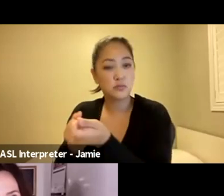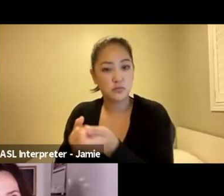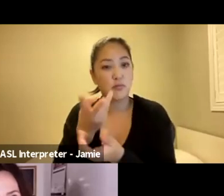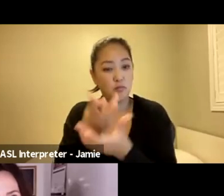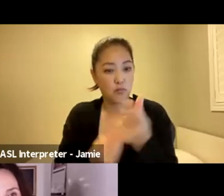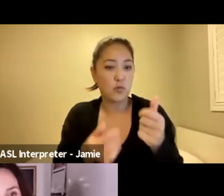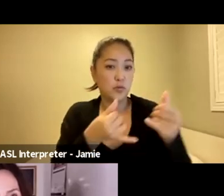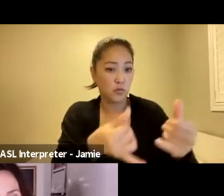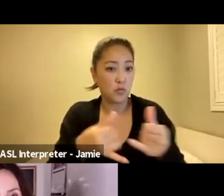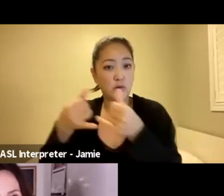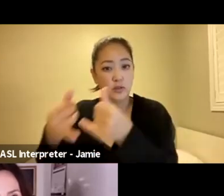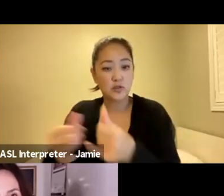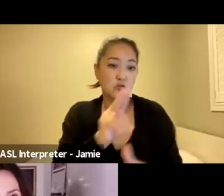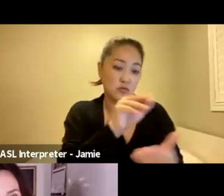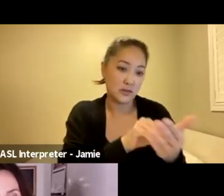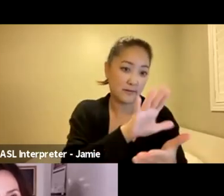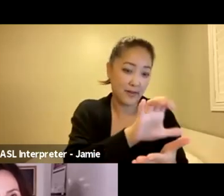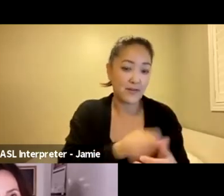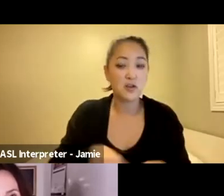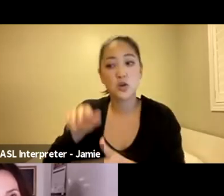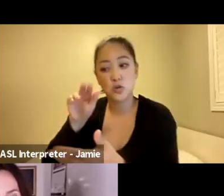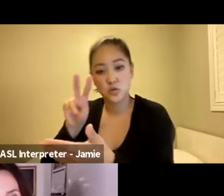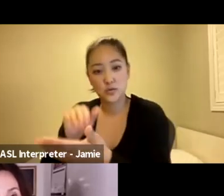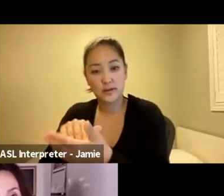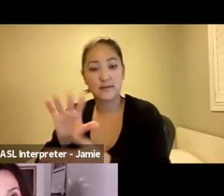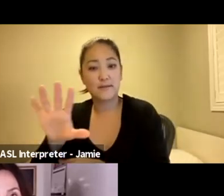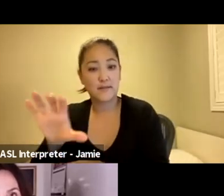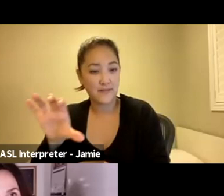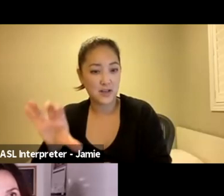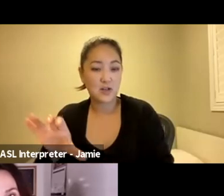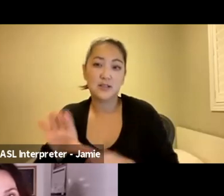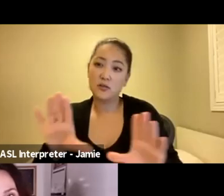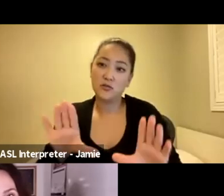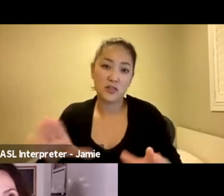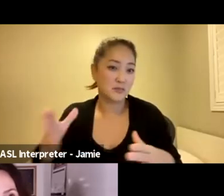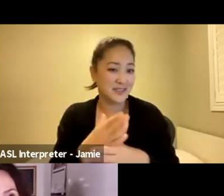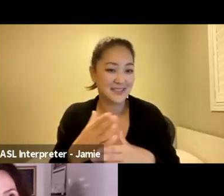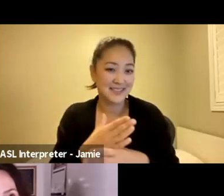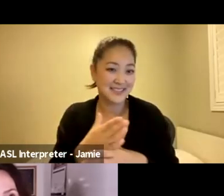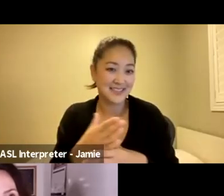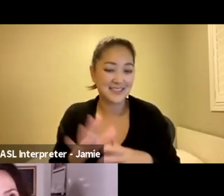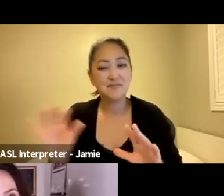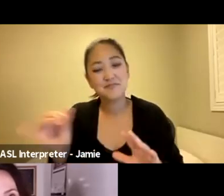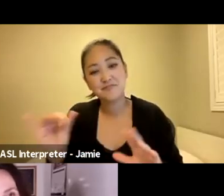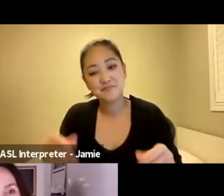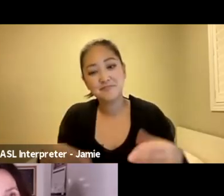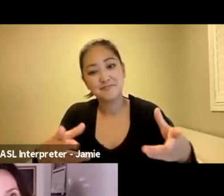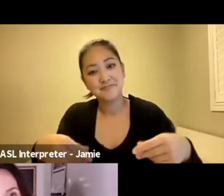awards with $2500 each. It's so incredible to be able to share and give more money to artists is our favourite thing to do here.